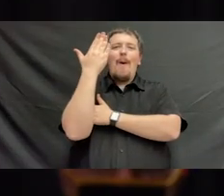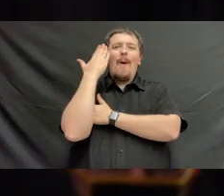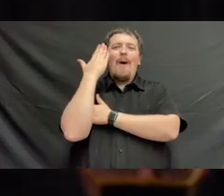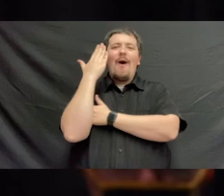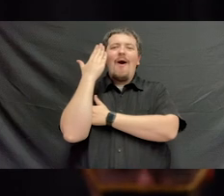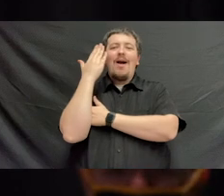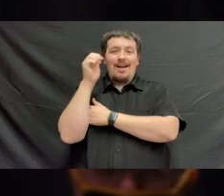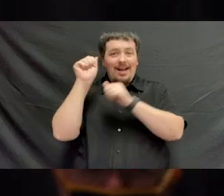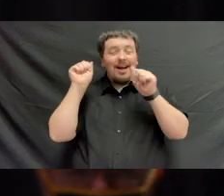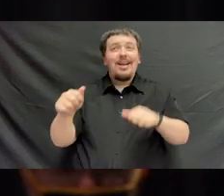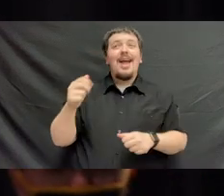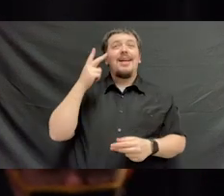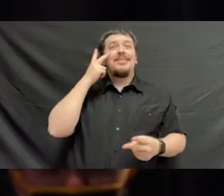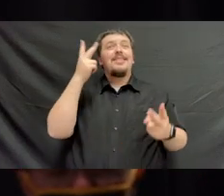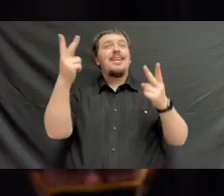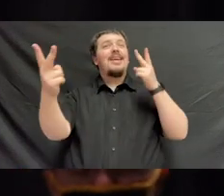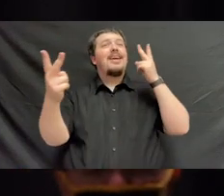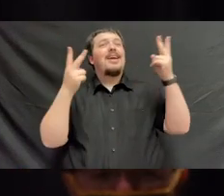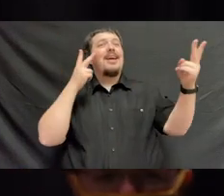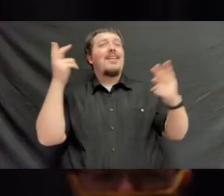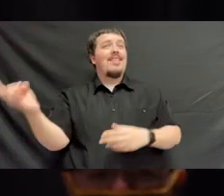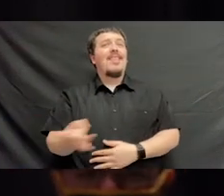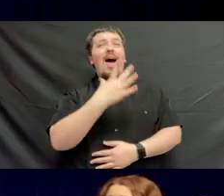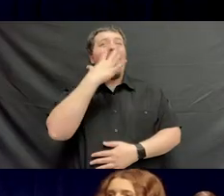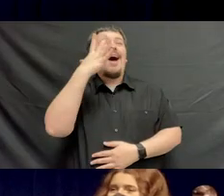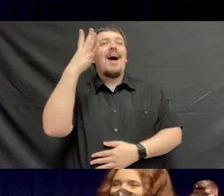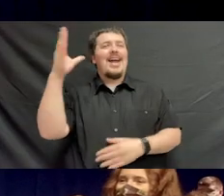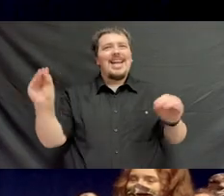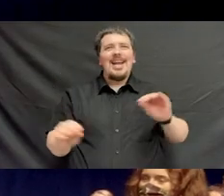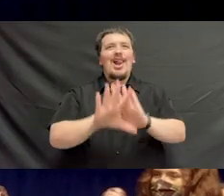I can see the light of a clear blue morning